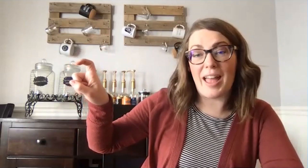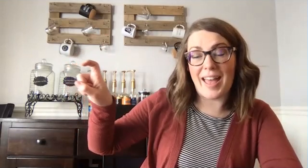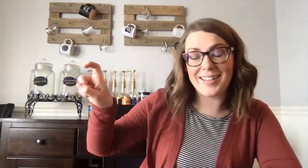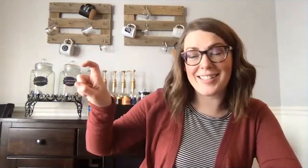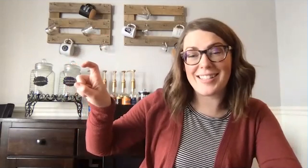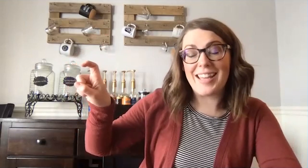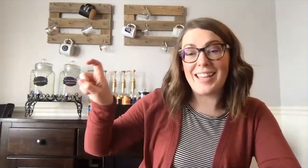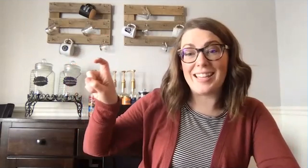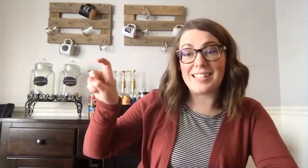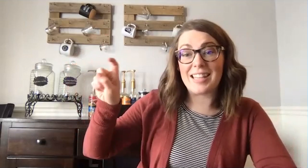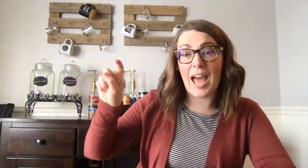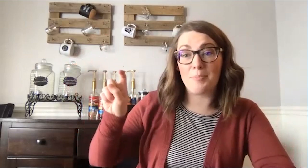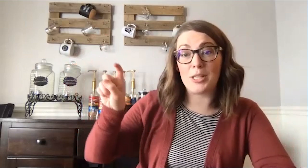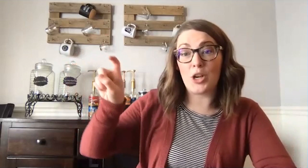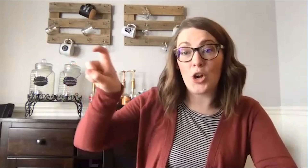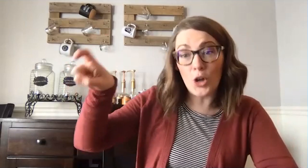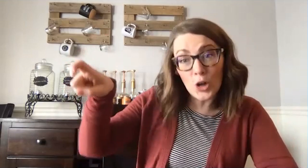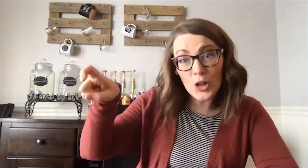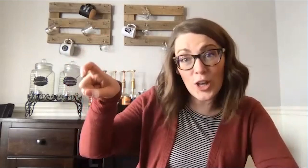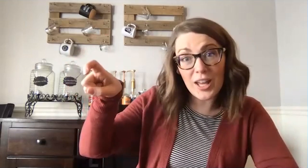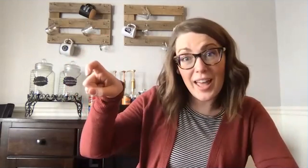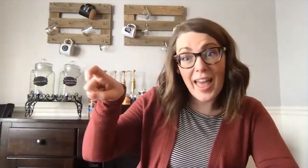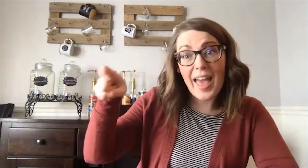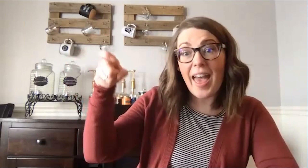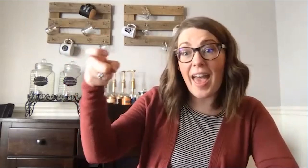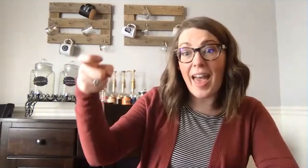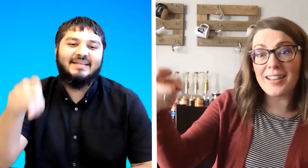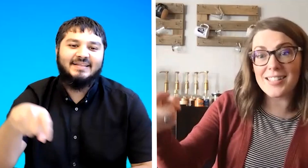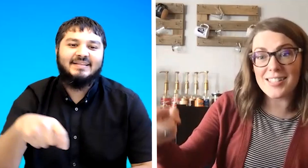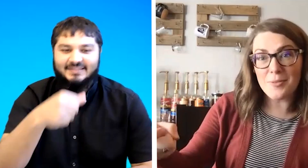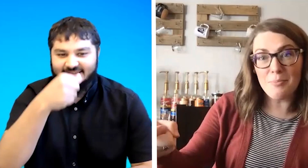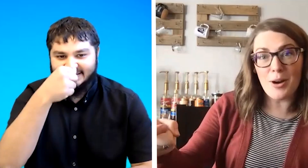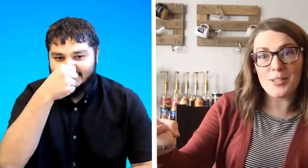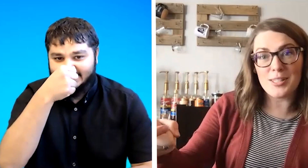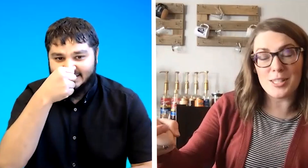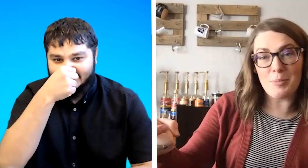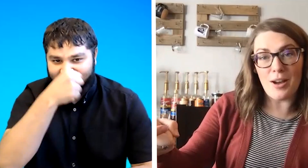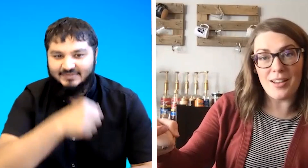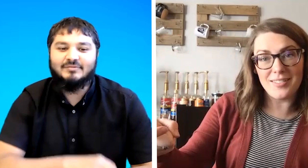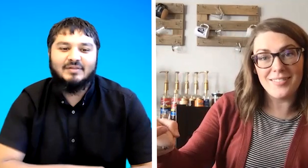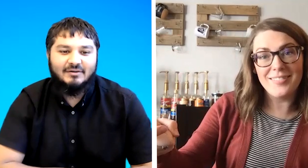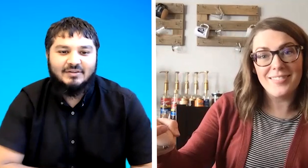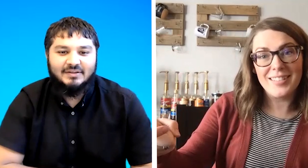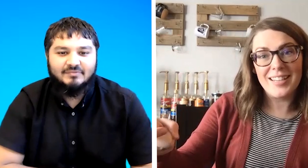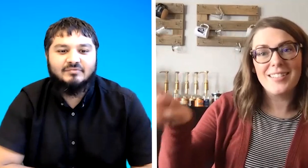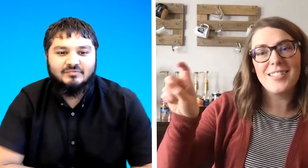x is captain hook okay x marks the spot no